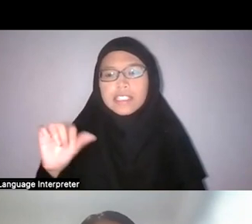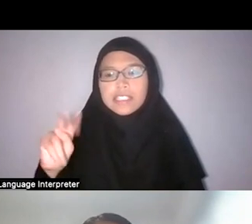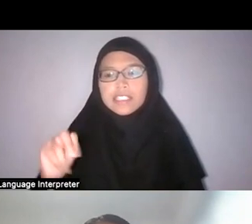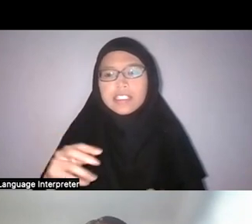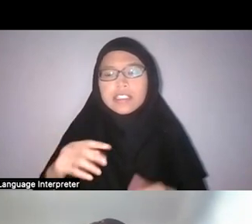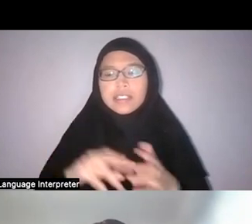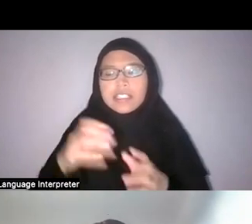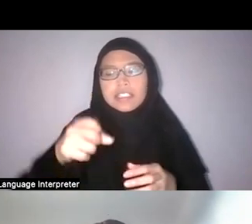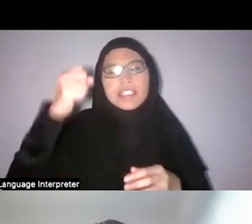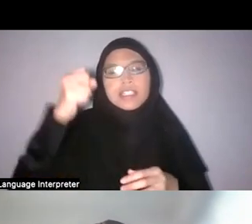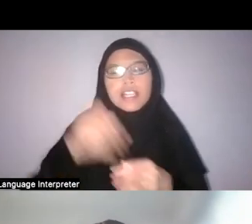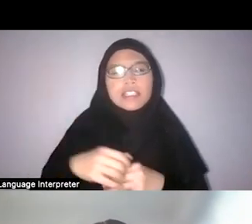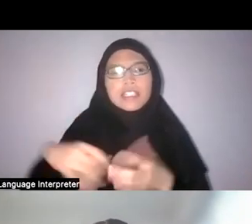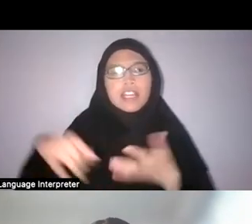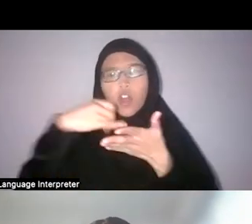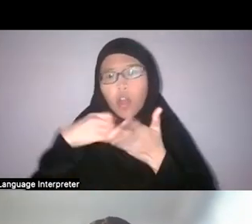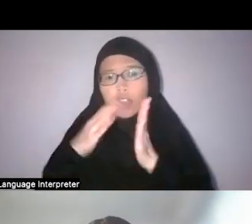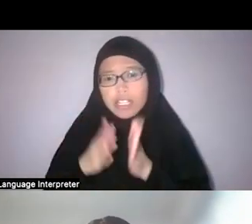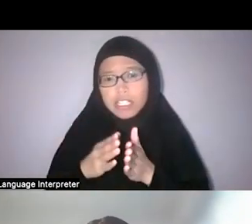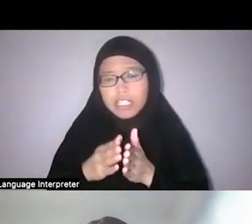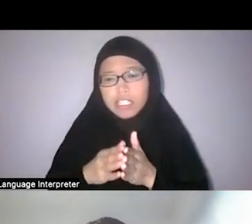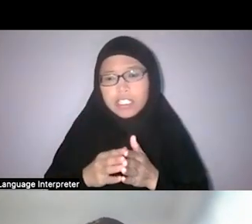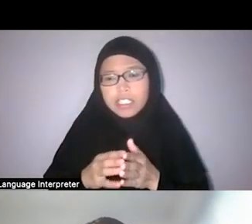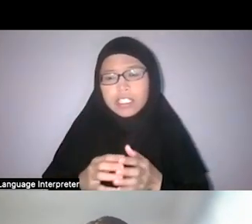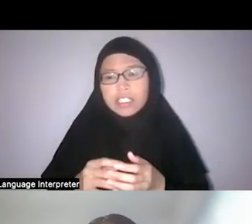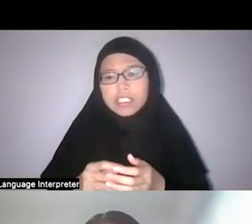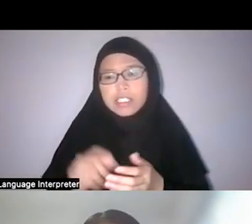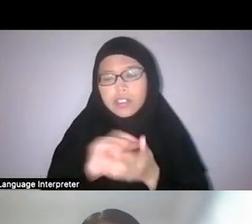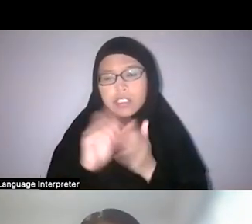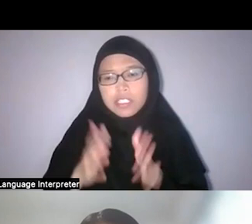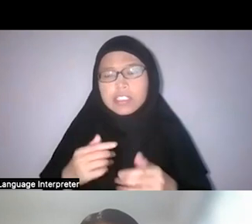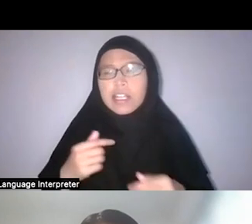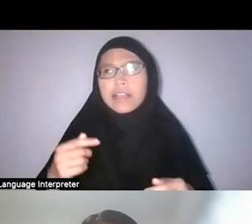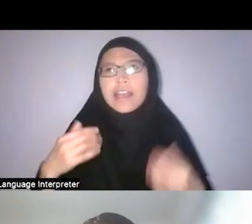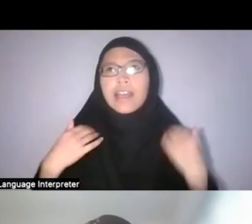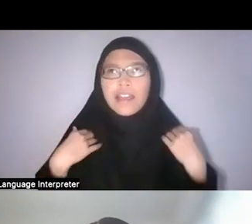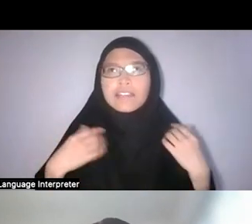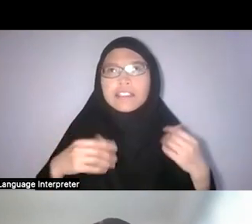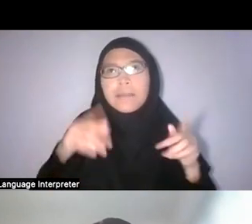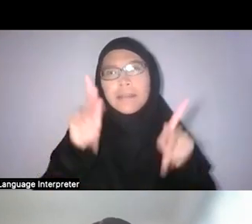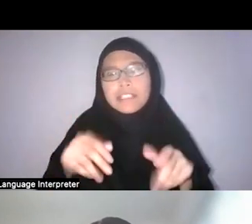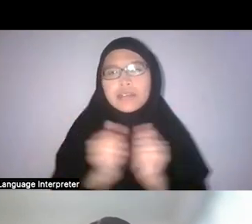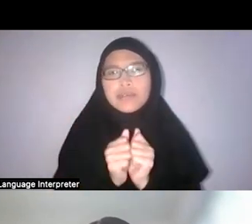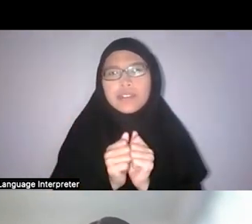and really remembering the orchid as something that she has a relationship with. Something that she—